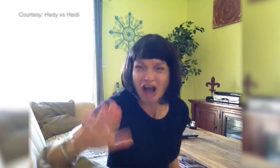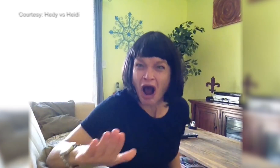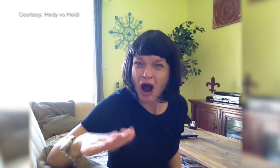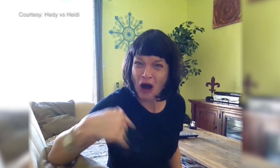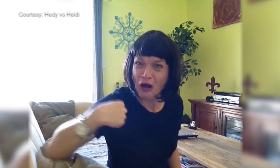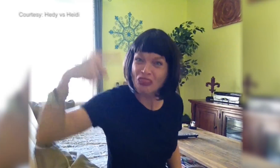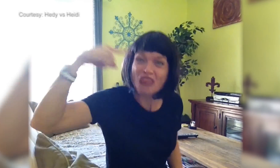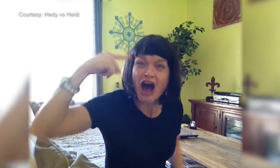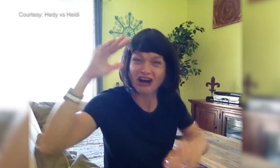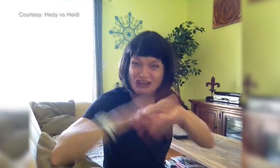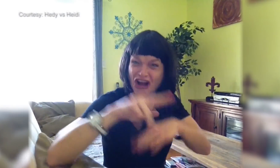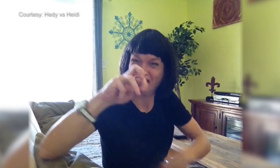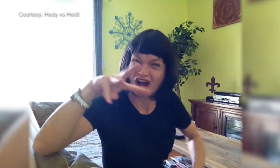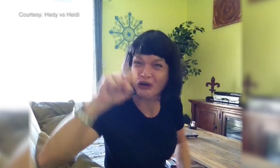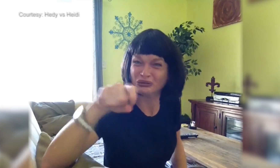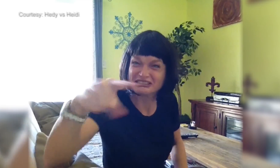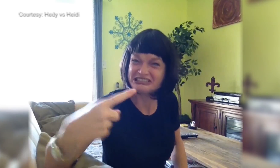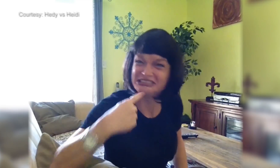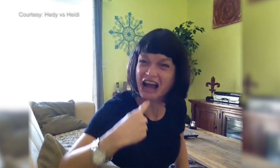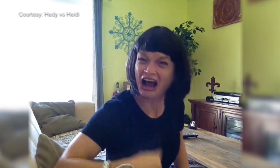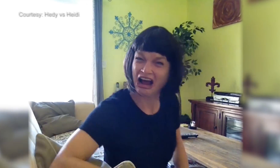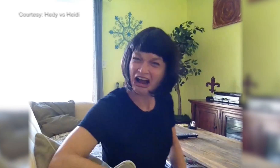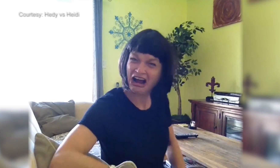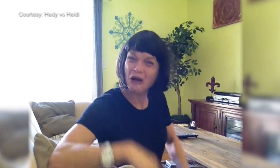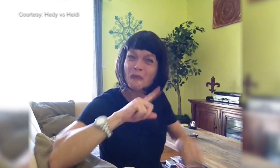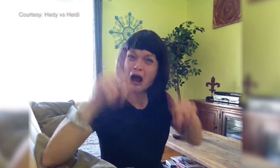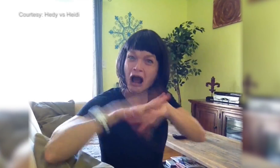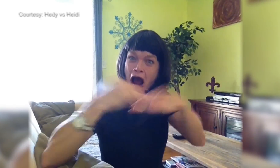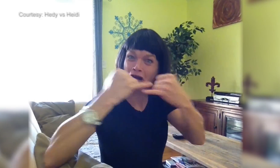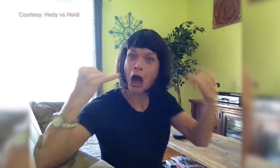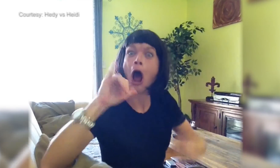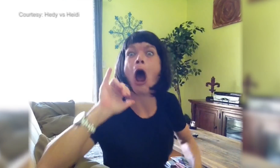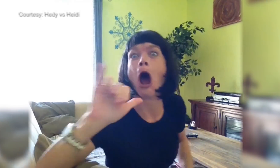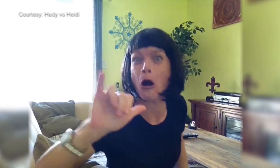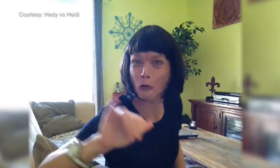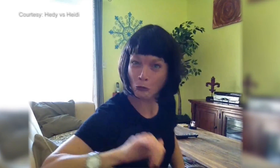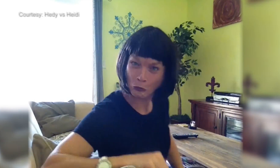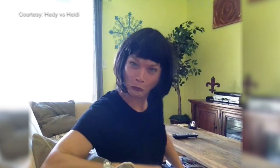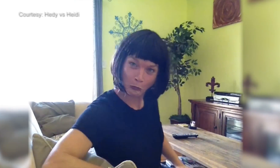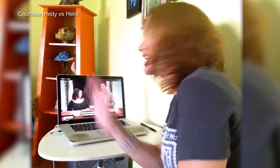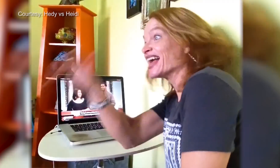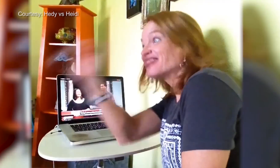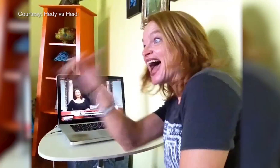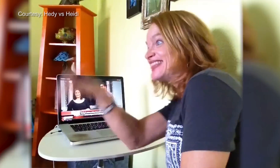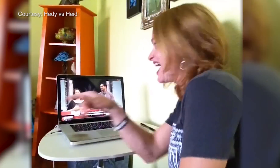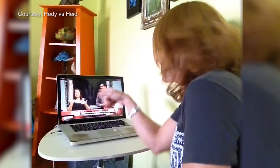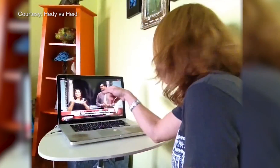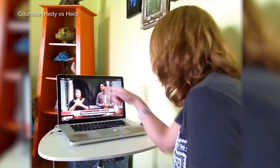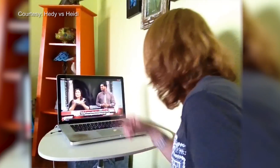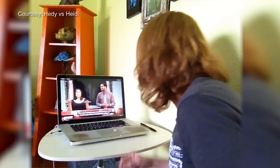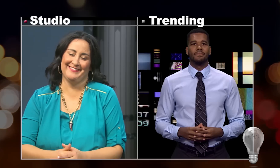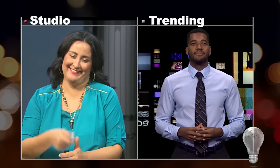I didn’t know! I thought that it was on the news! You did not say that… but fine if it’s online. Look Watch This!!!